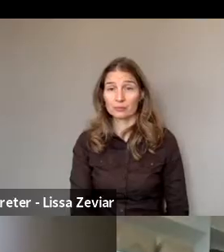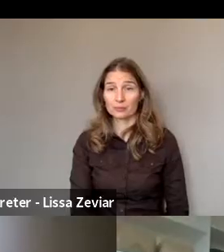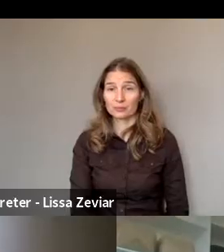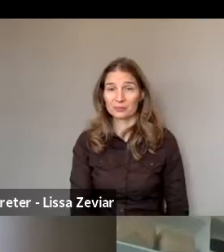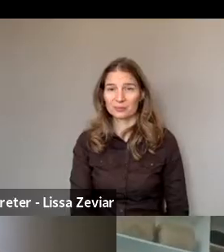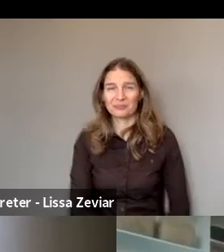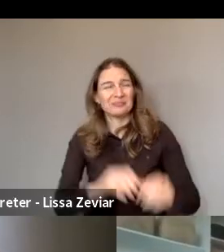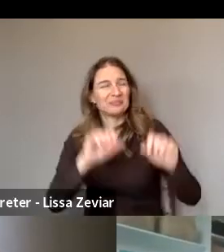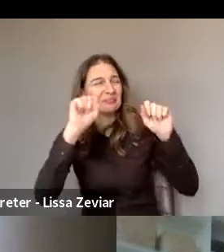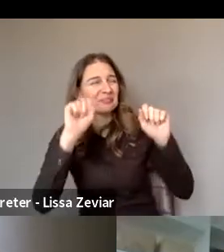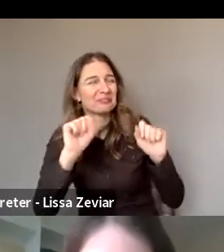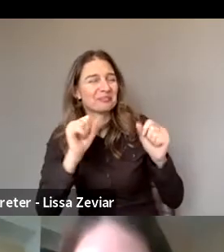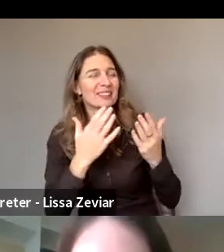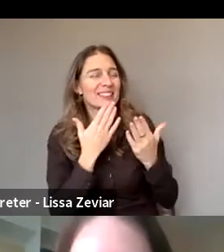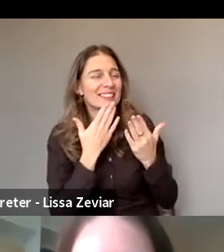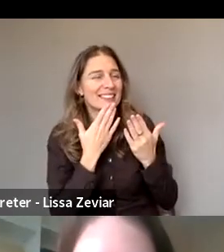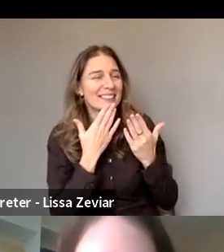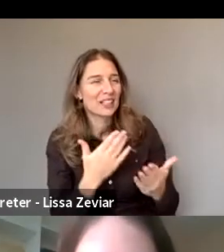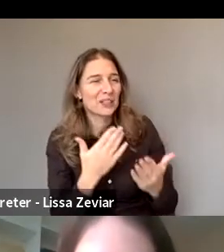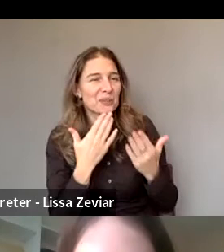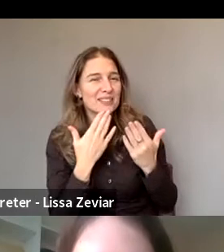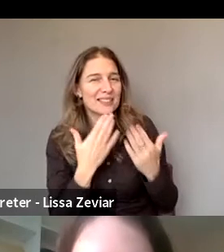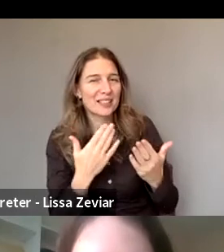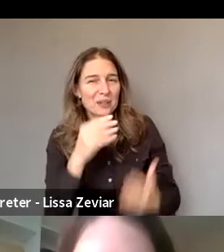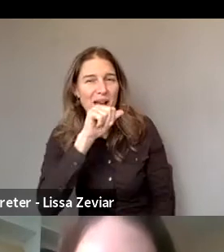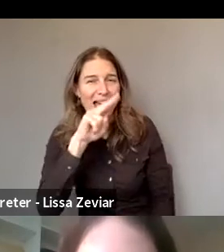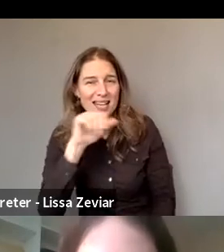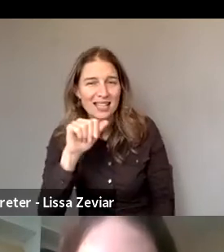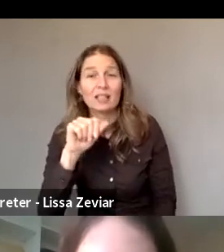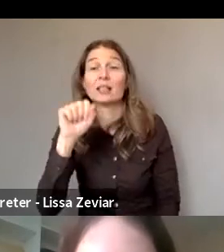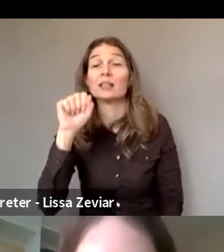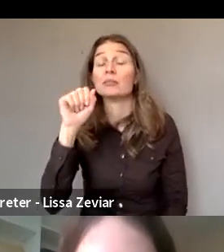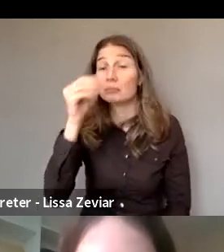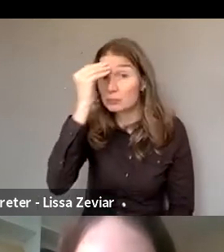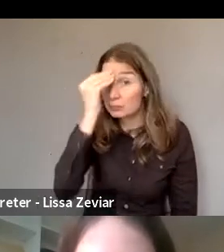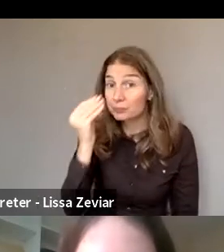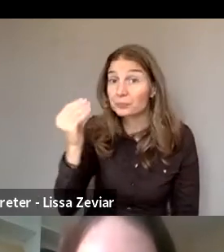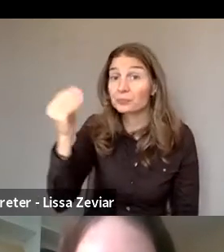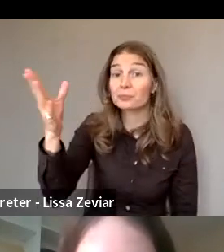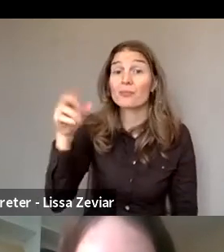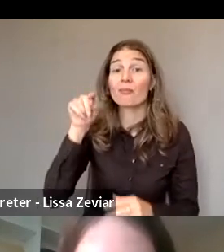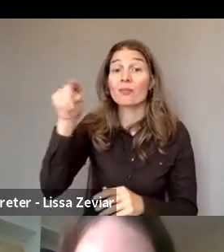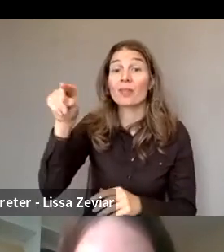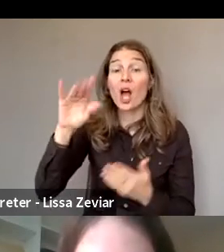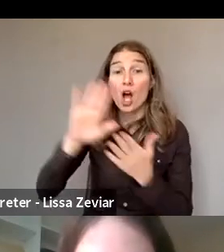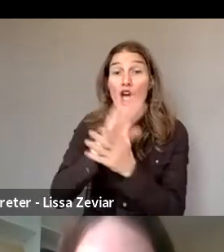Yes, thank you, Ana. Just to mention that all the links to the document were posted in the chat